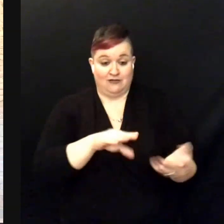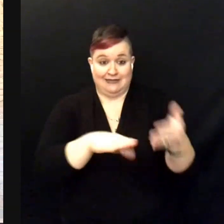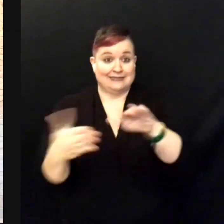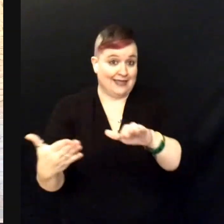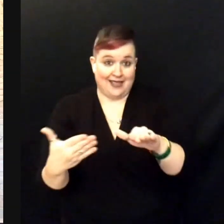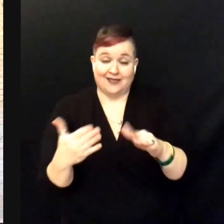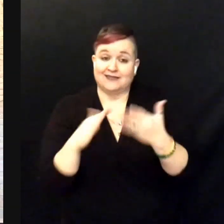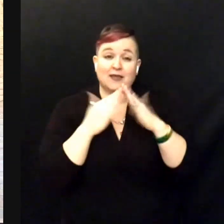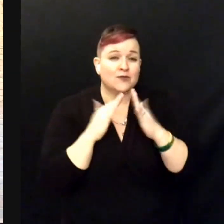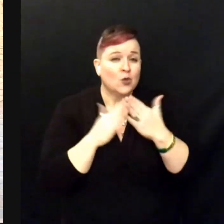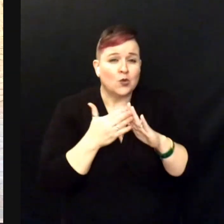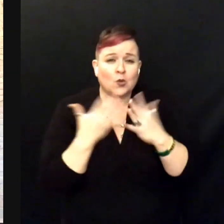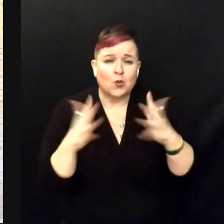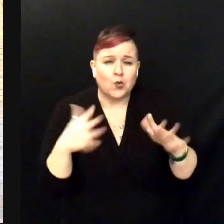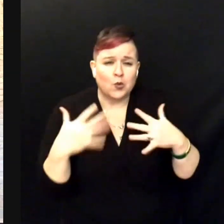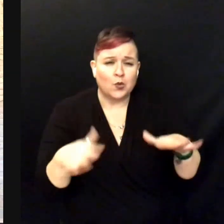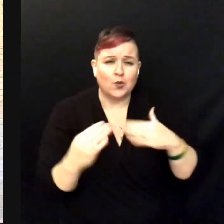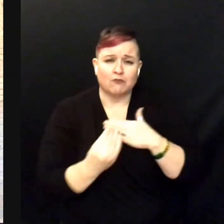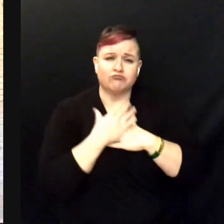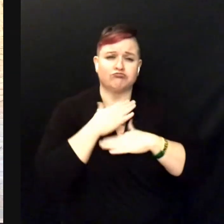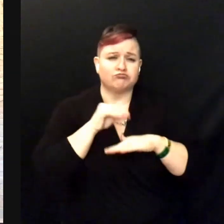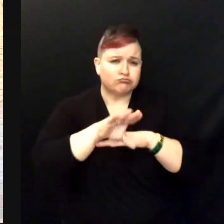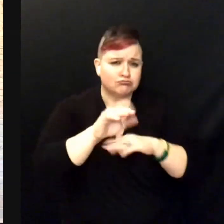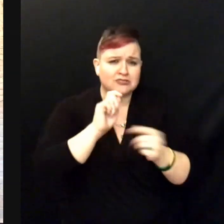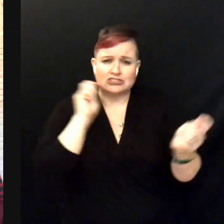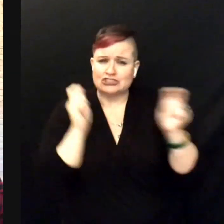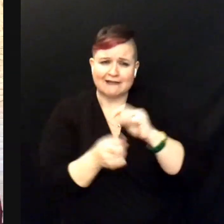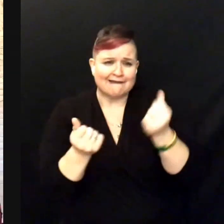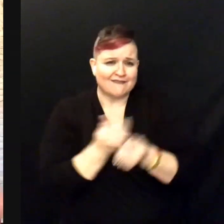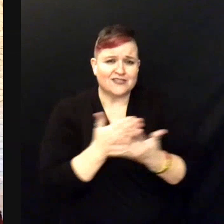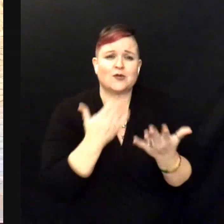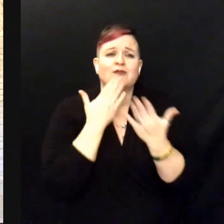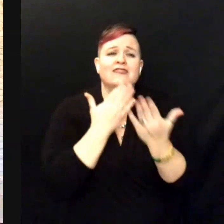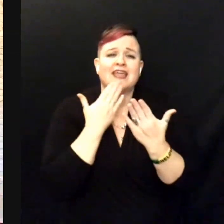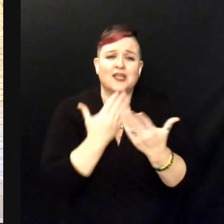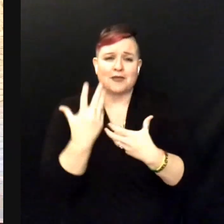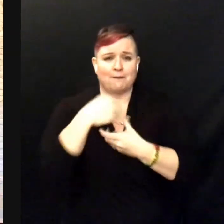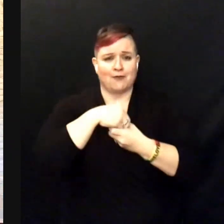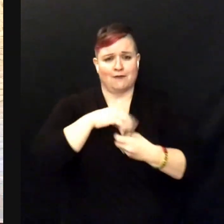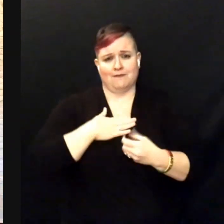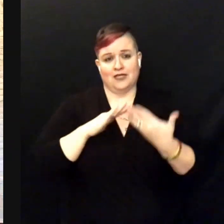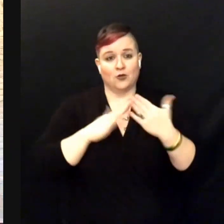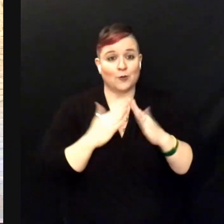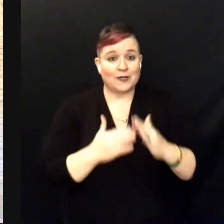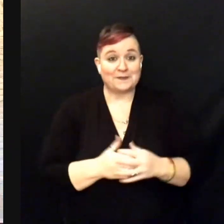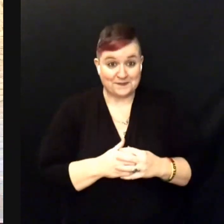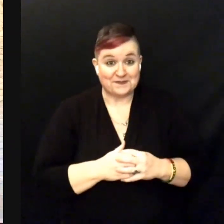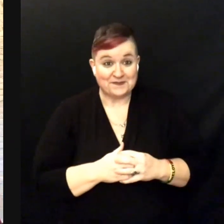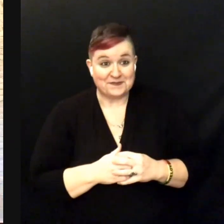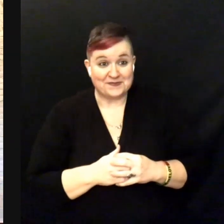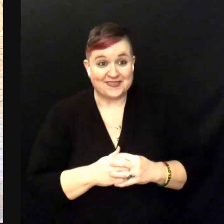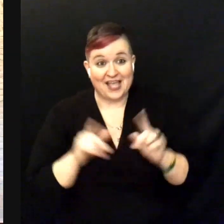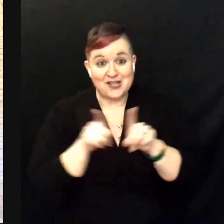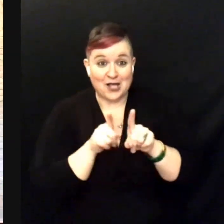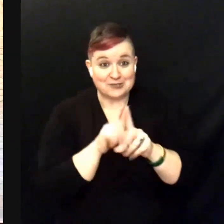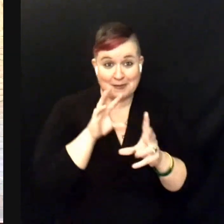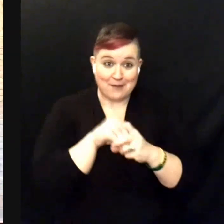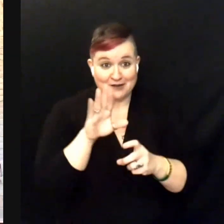Community changes everything, so thank you for being a part of my community. And for me to be a part of yours.